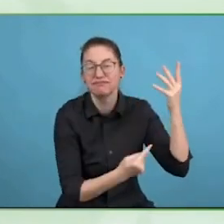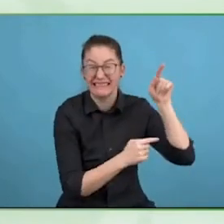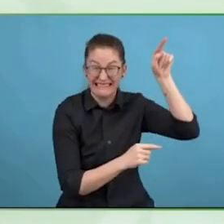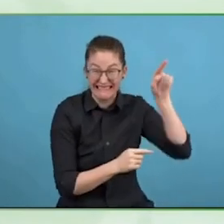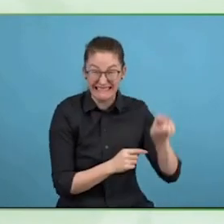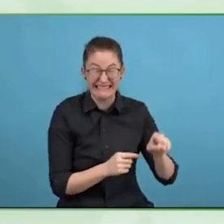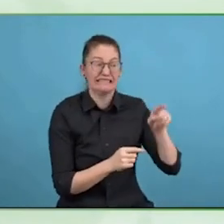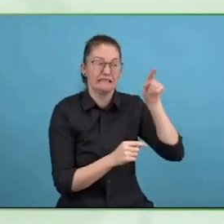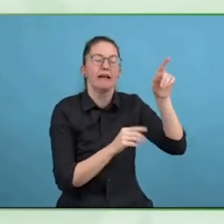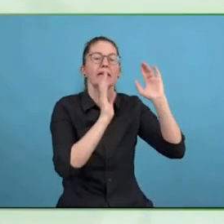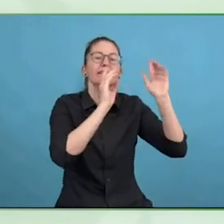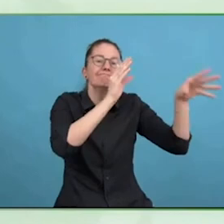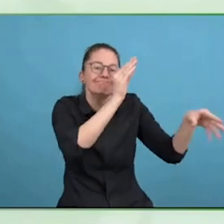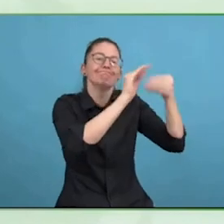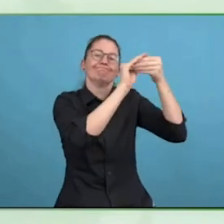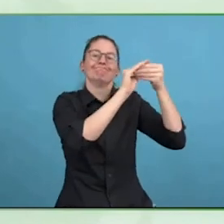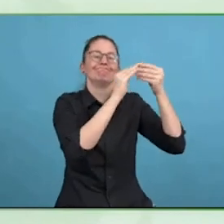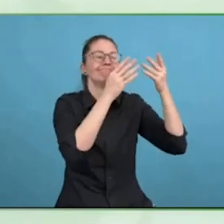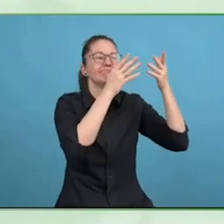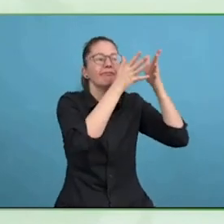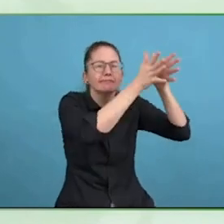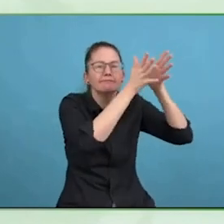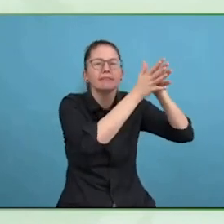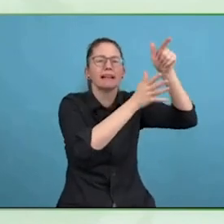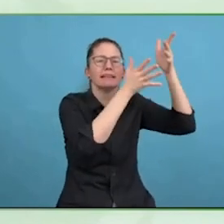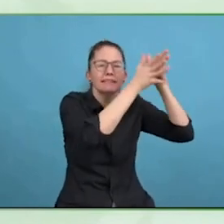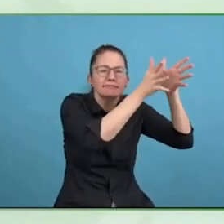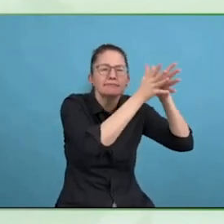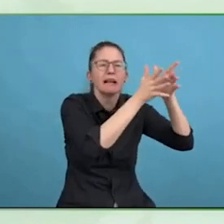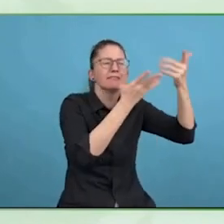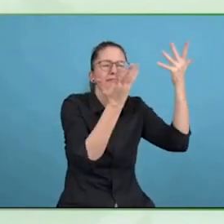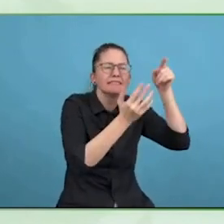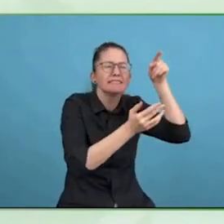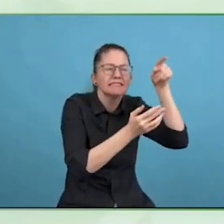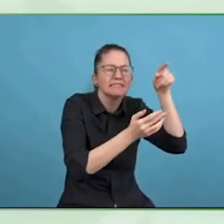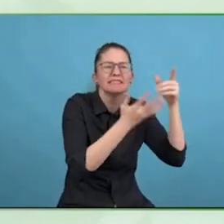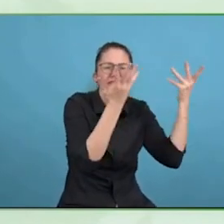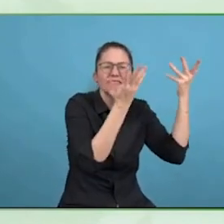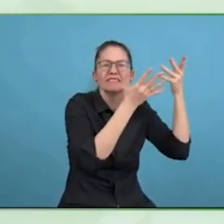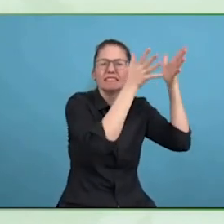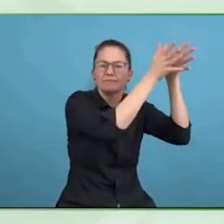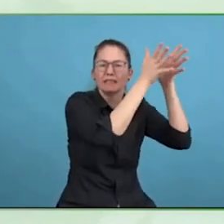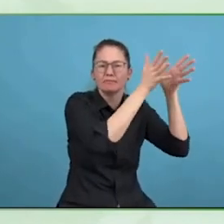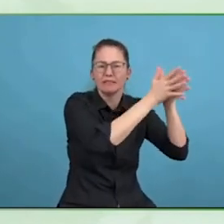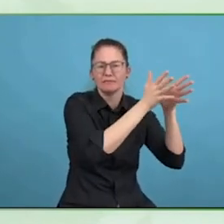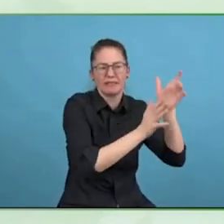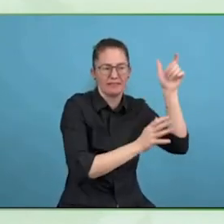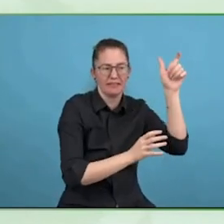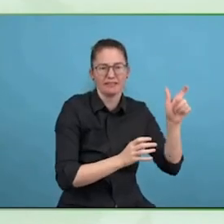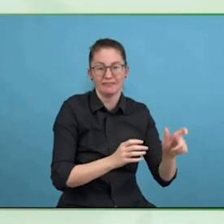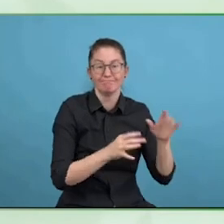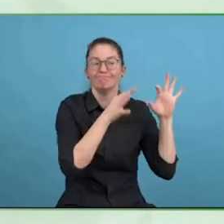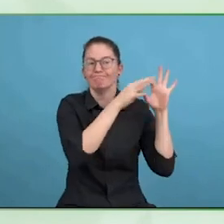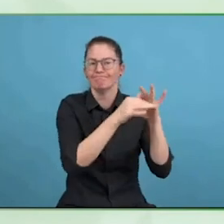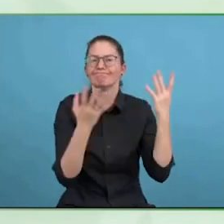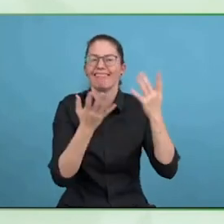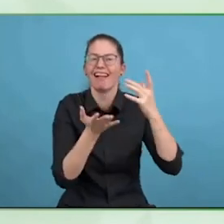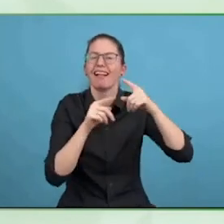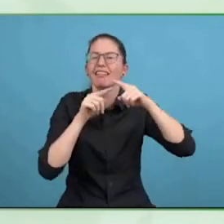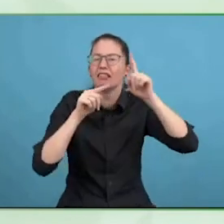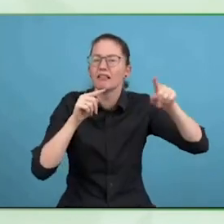Access also includes being able to access information in a way that